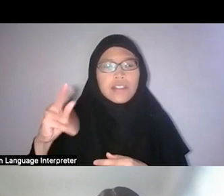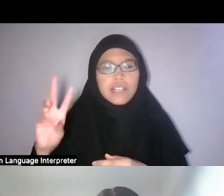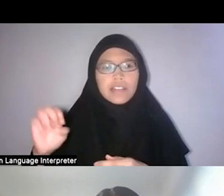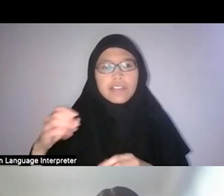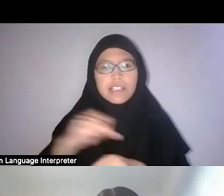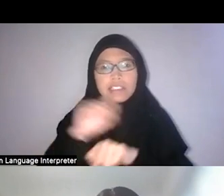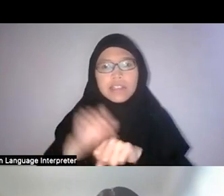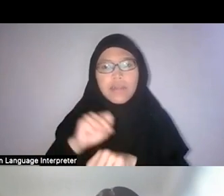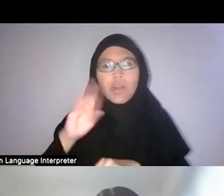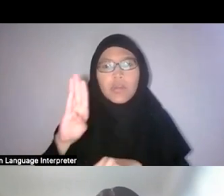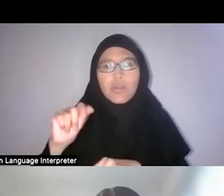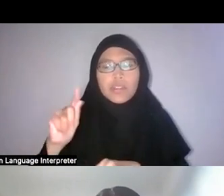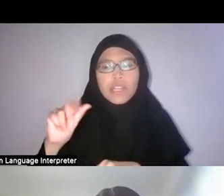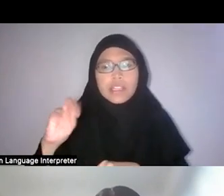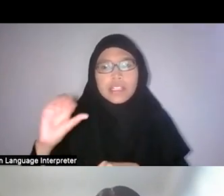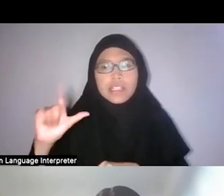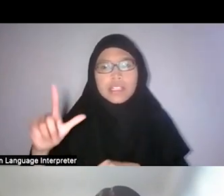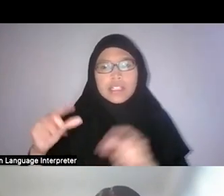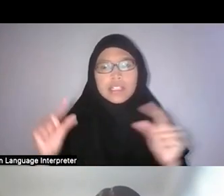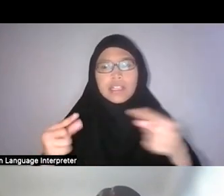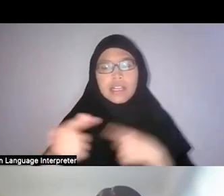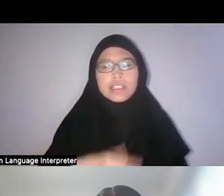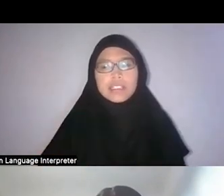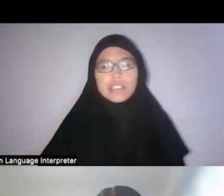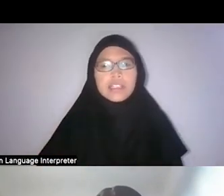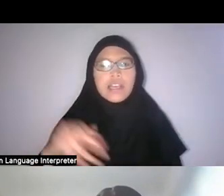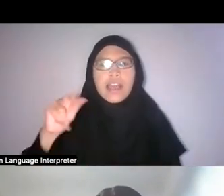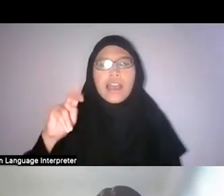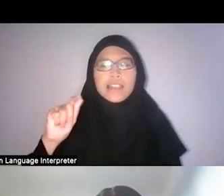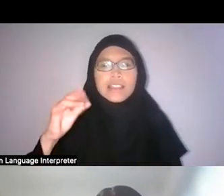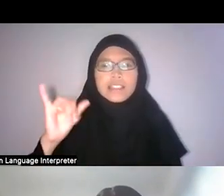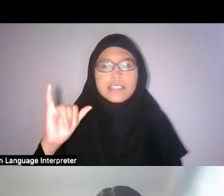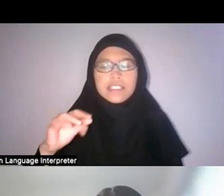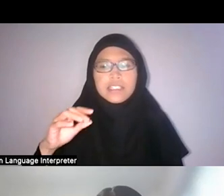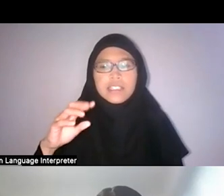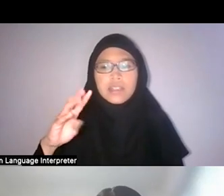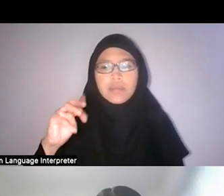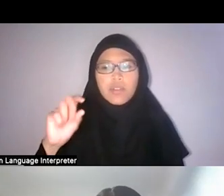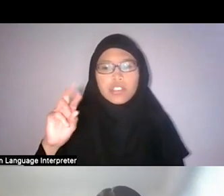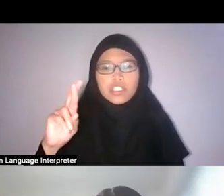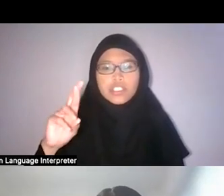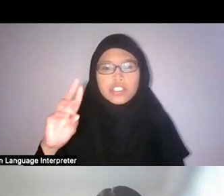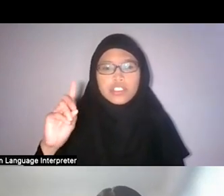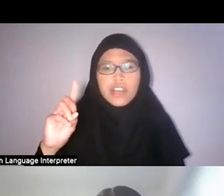Faris: Yeah, absolutely. Anthony Medrano is an environmental historian who’s been looking at some of these figures.